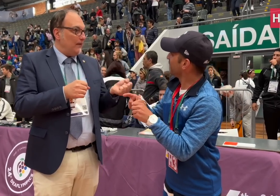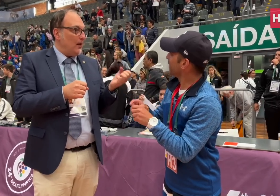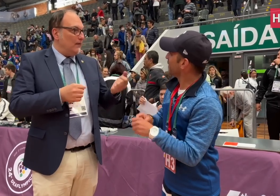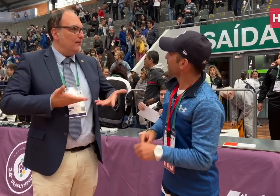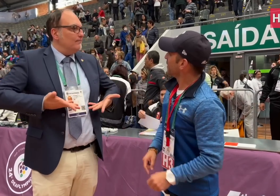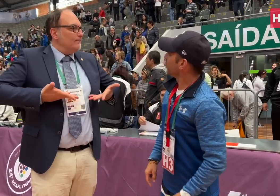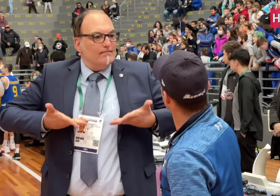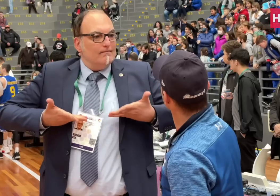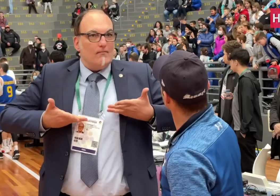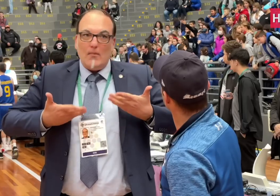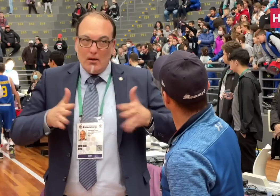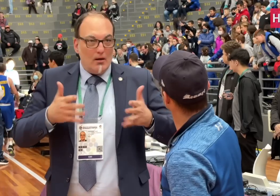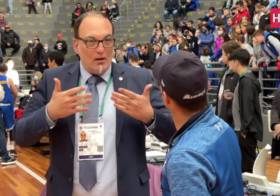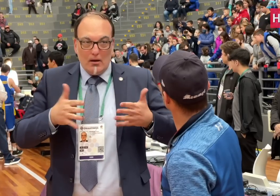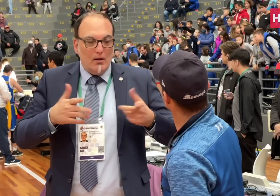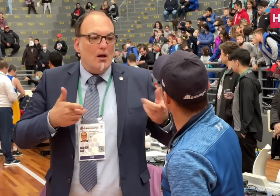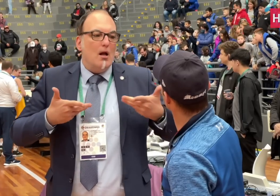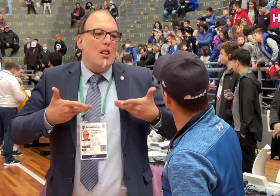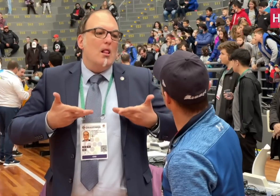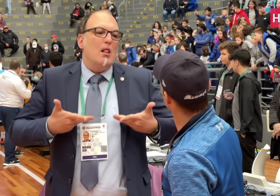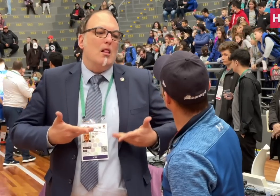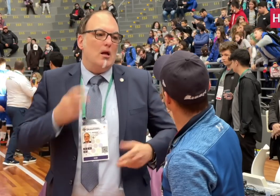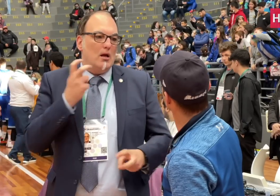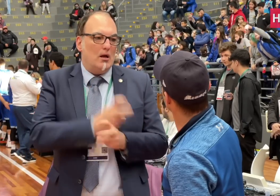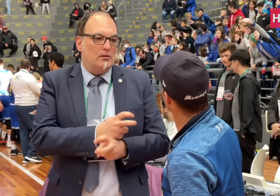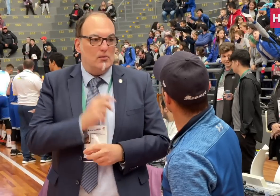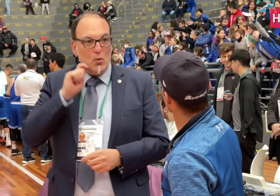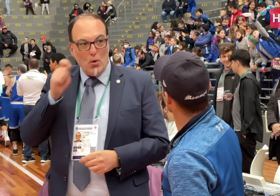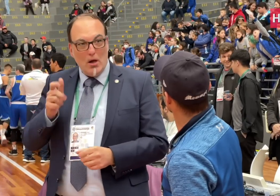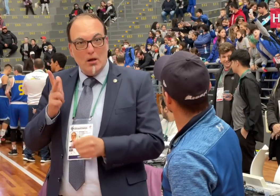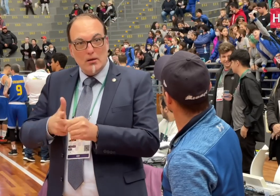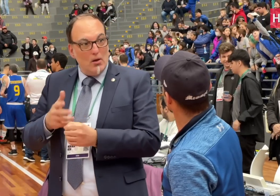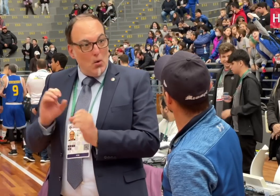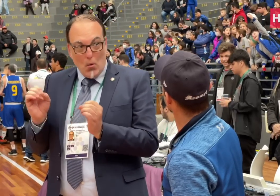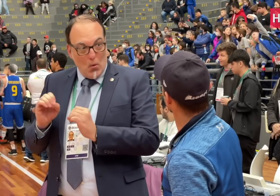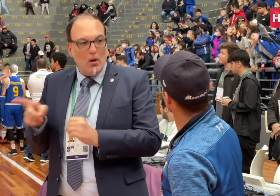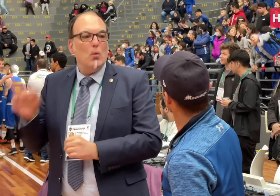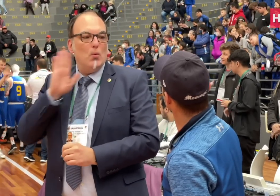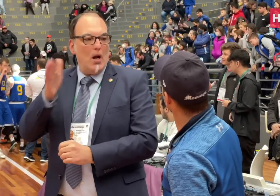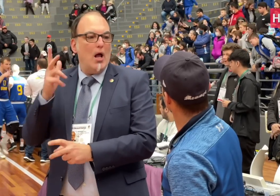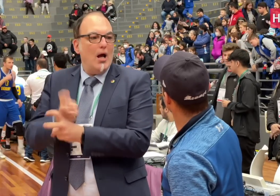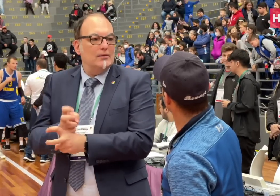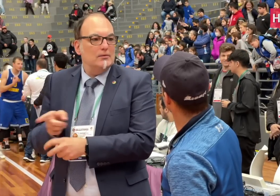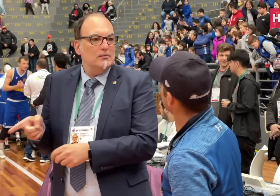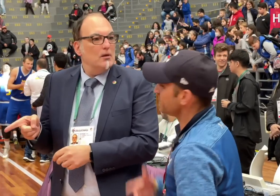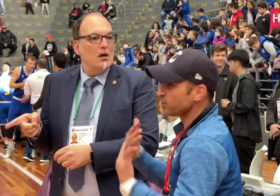which damped their confidence. If it wasn’t for those three-pointers, Ukraine would have a hard time.